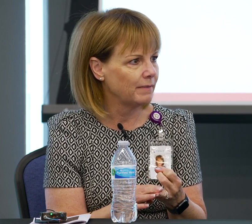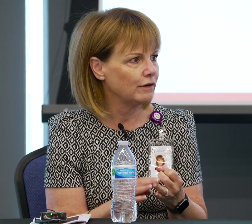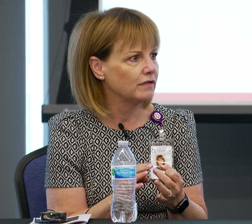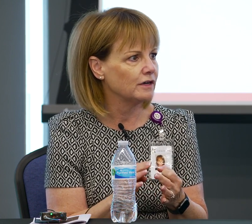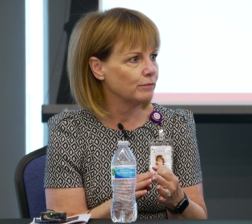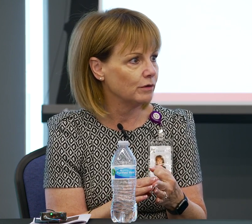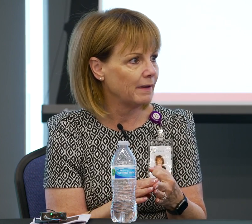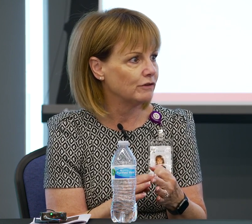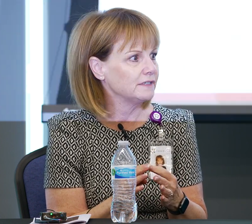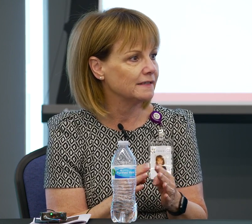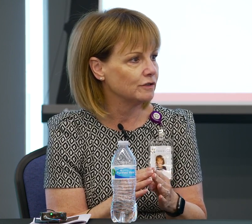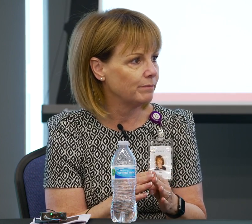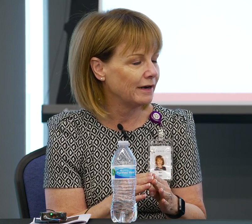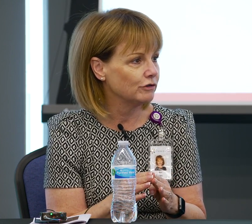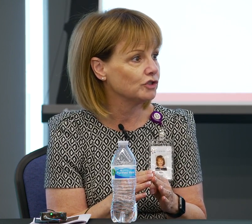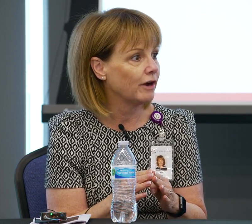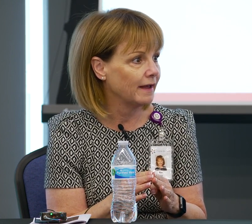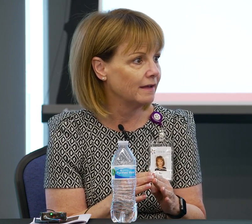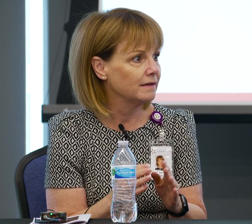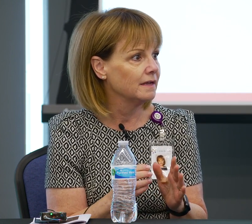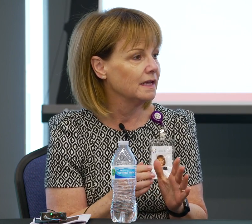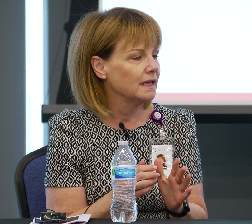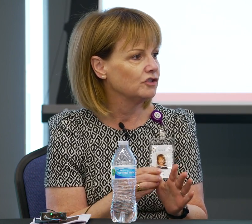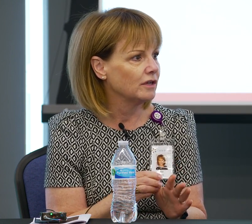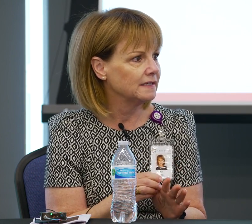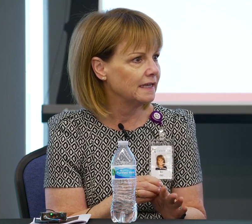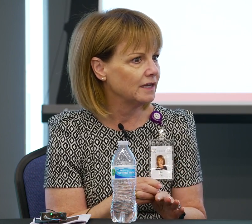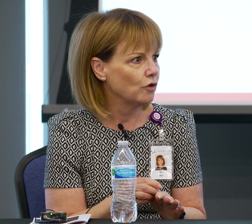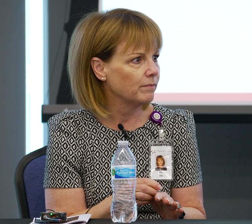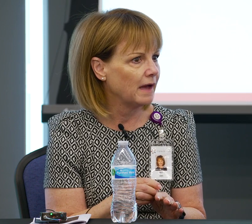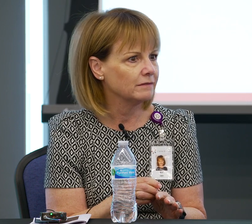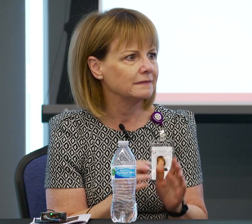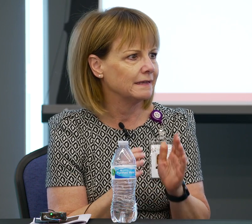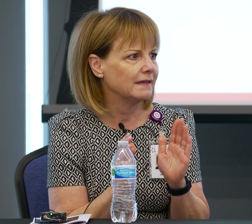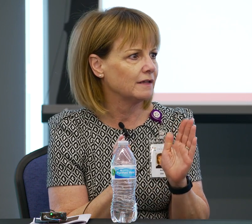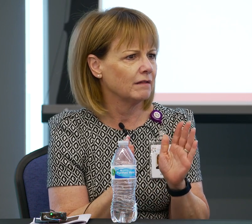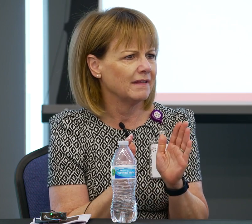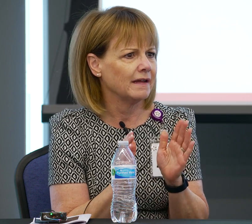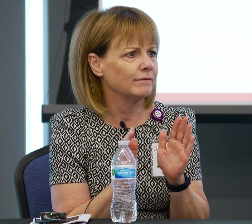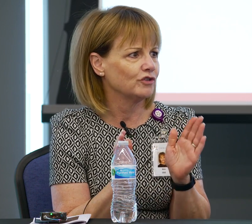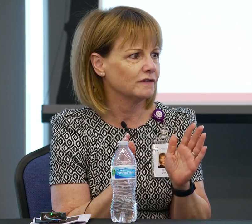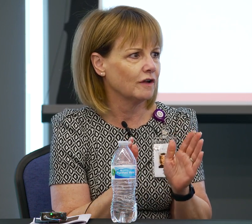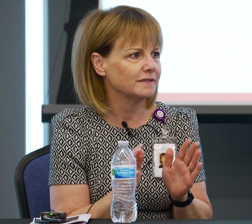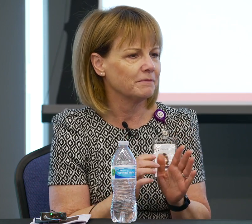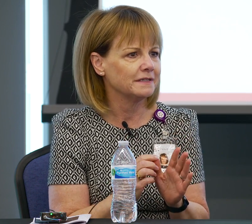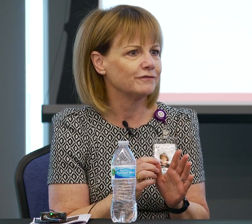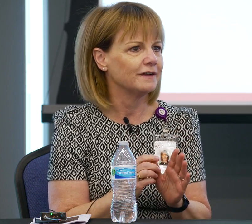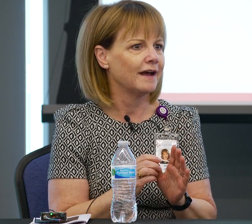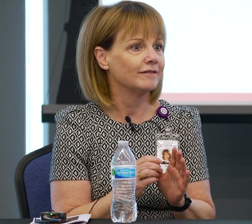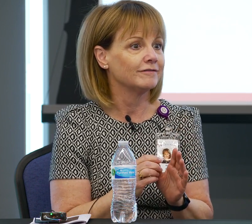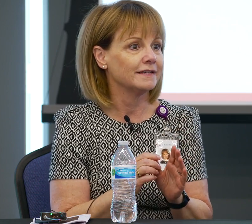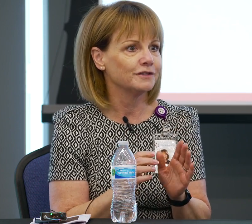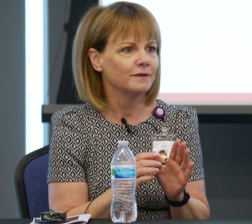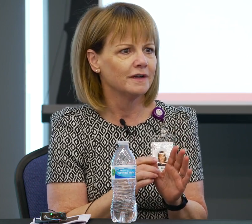Banner Thunderbird, Banner Desert, Banner Estrella, John C Lincoln North Mountain. That's how, I'm sure it's called something different now. Right Sue?